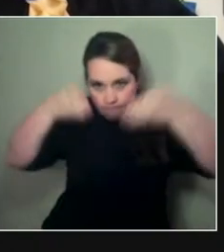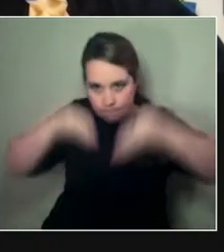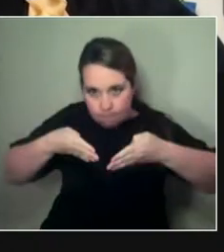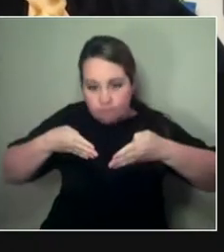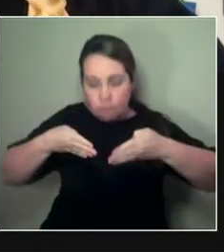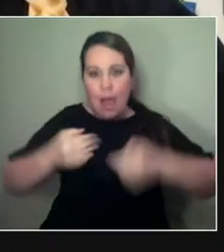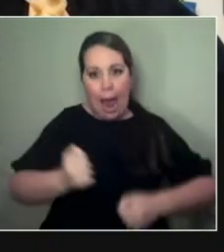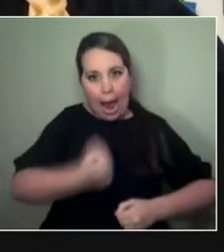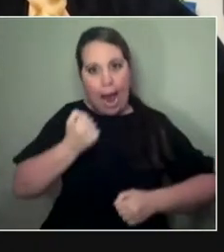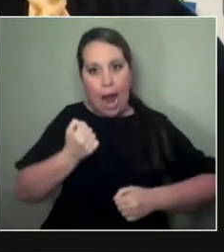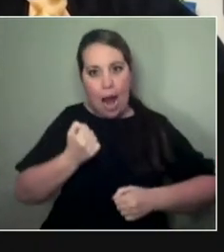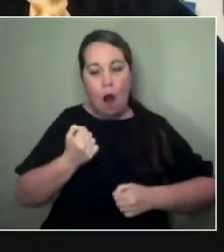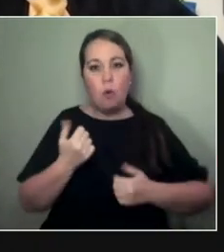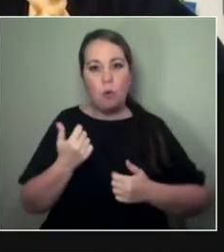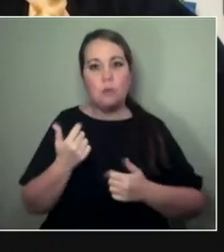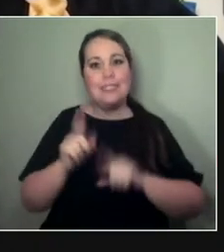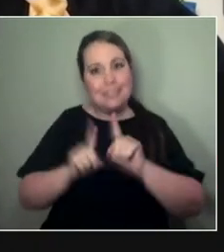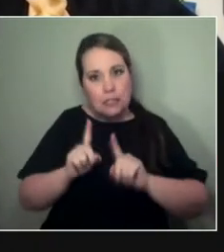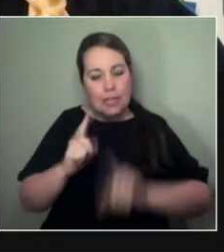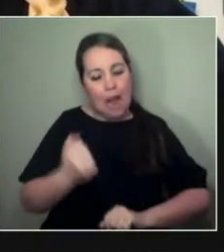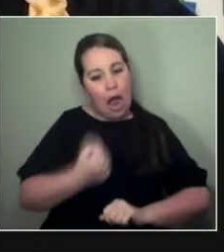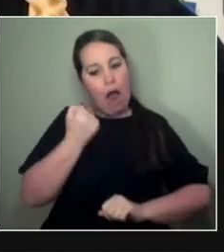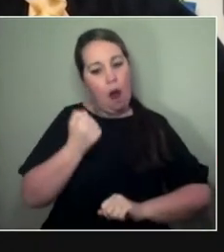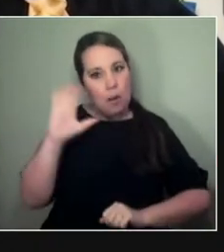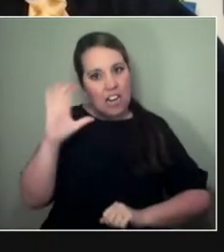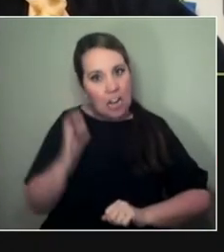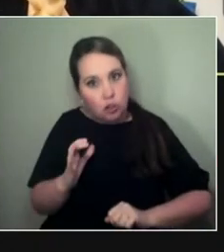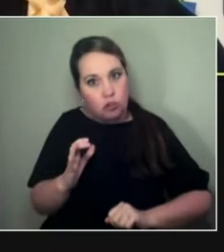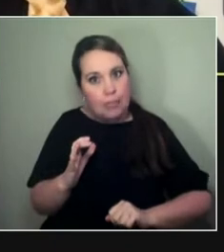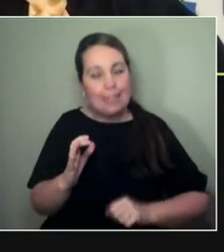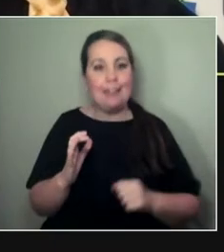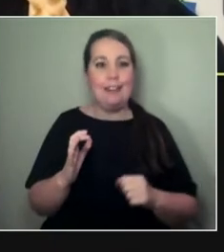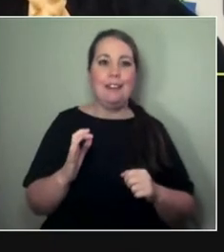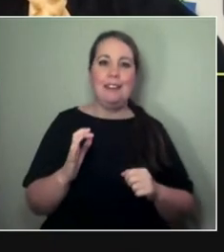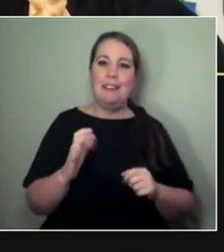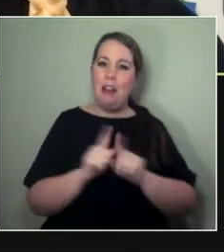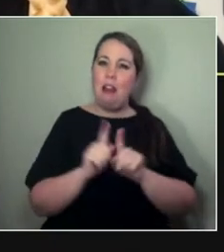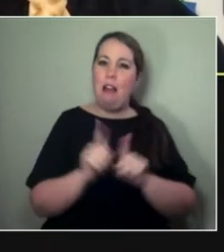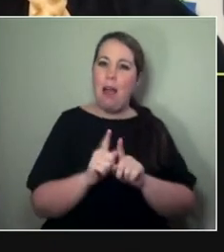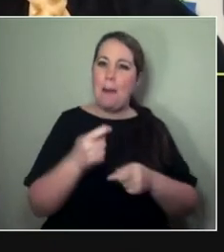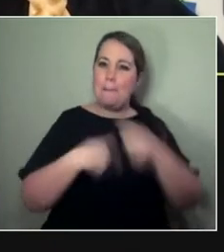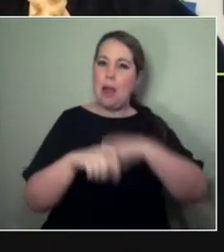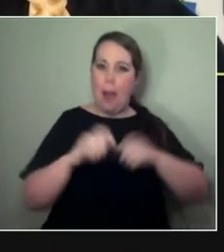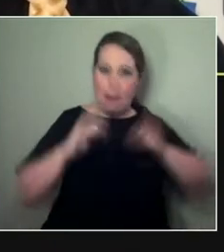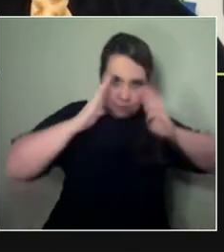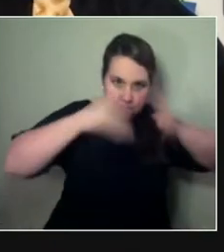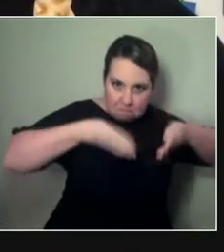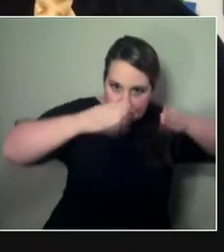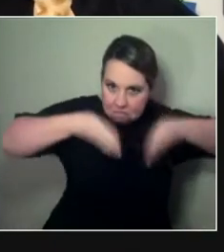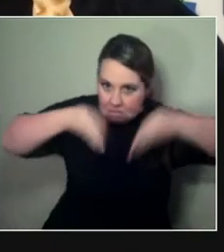But at the same time, we really want to not forget what's in our DNA and what we're made for,